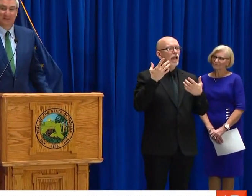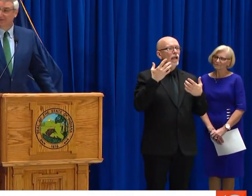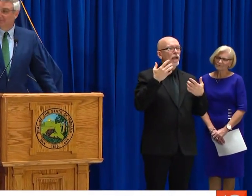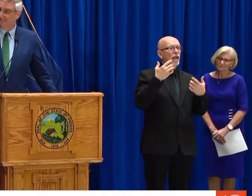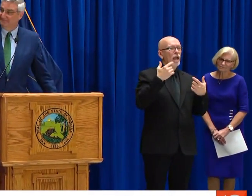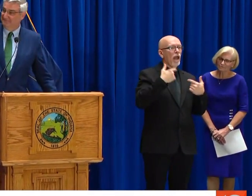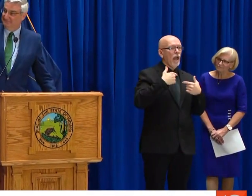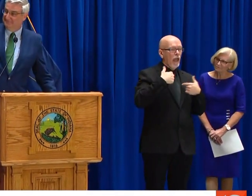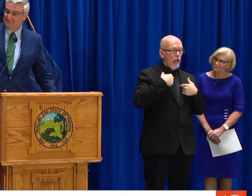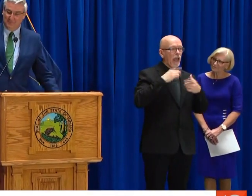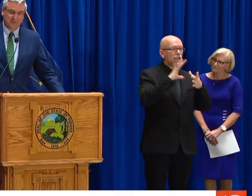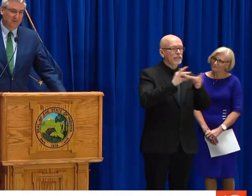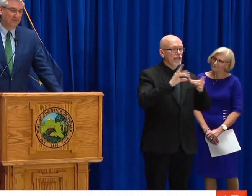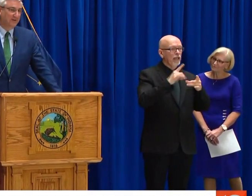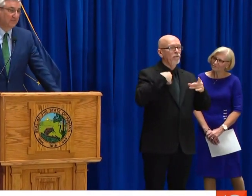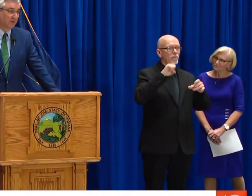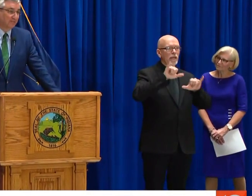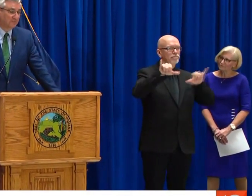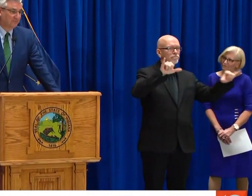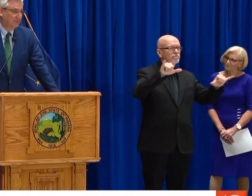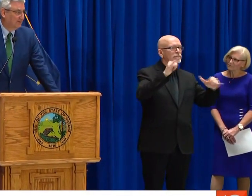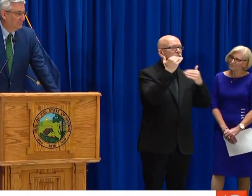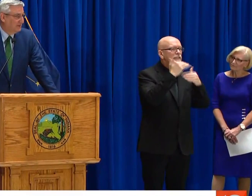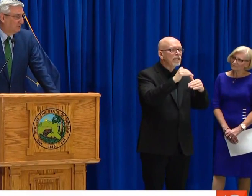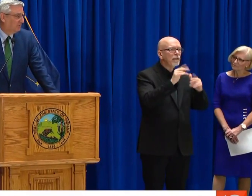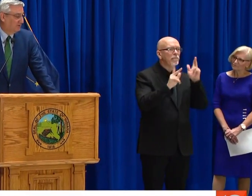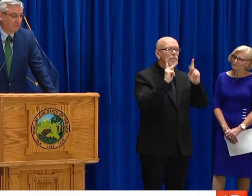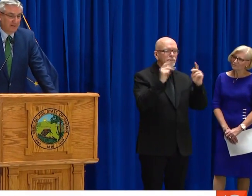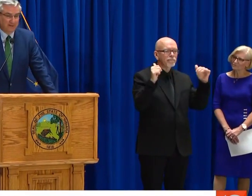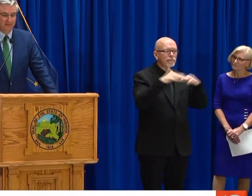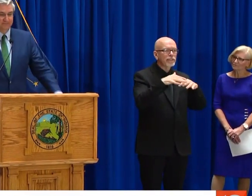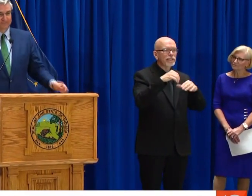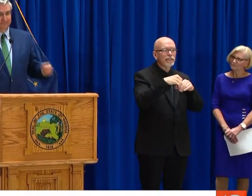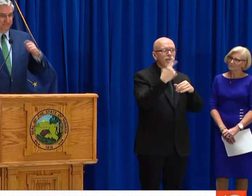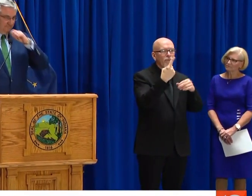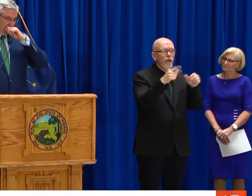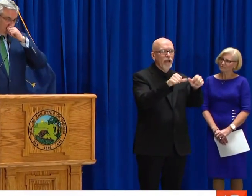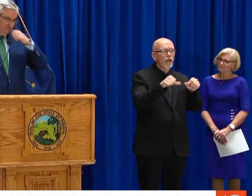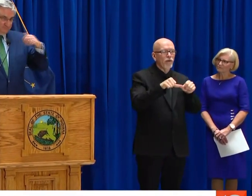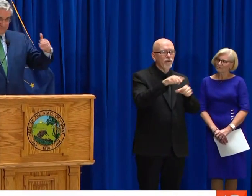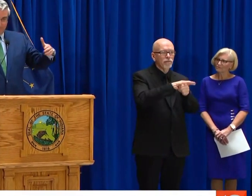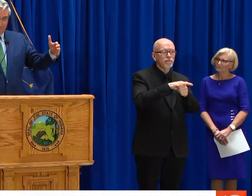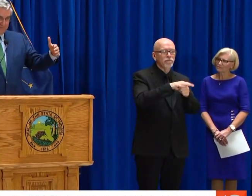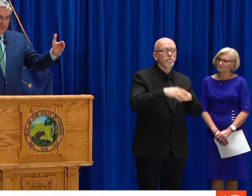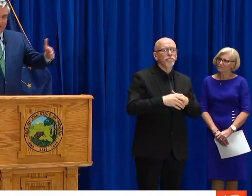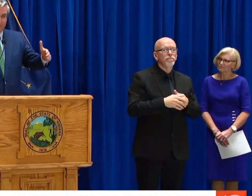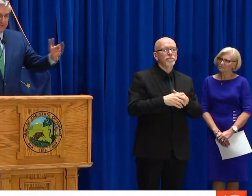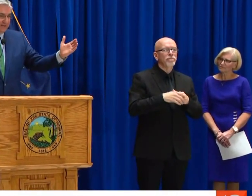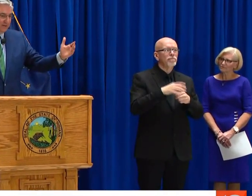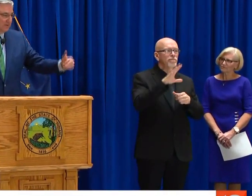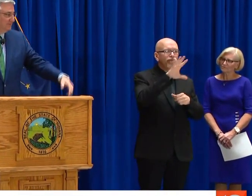CAN YOU REPEAT? SHE DIDN'T USE THIS WORD, BUT SHE SAID I'M SAYING TO DO ONE